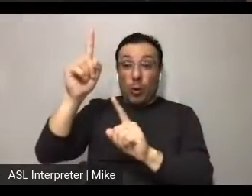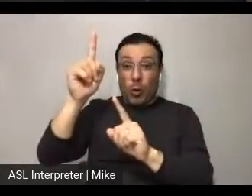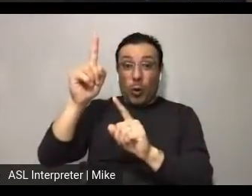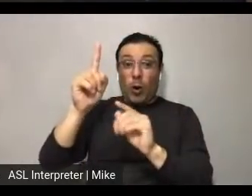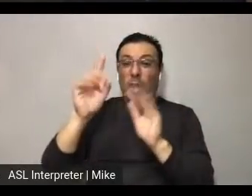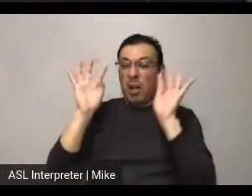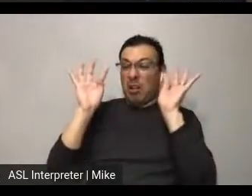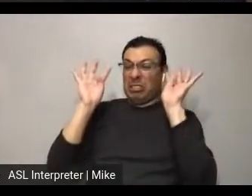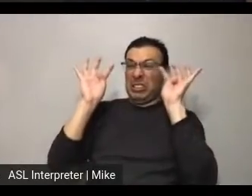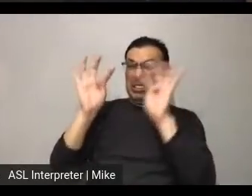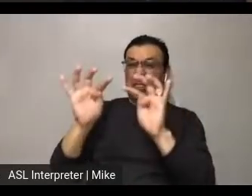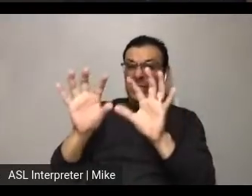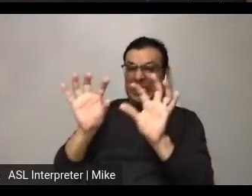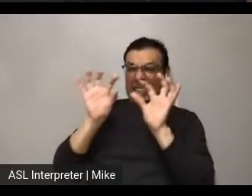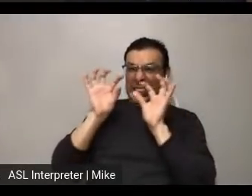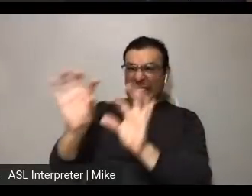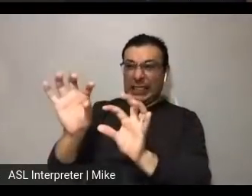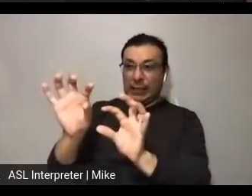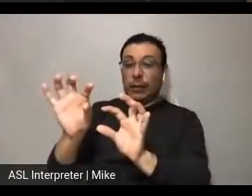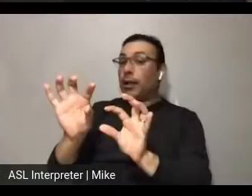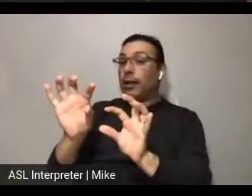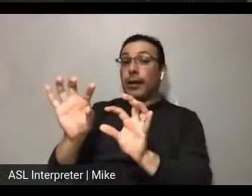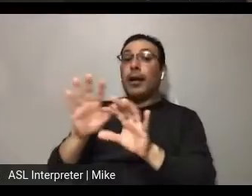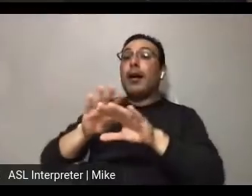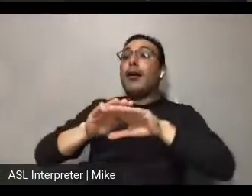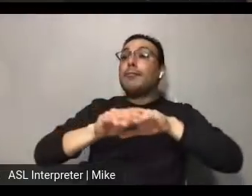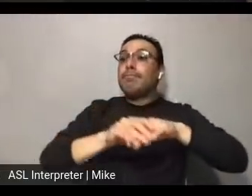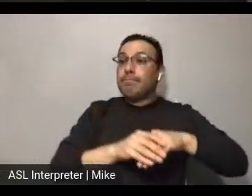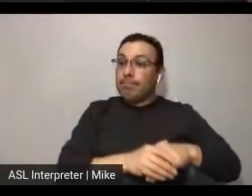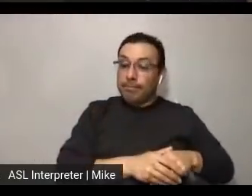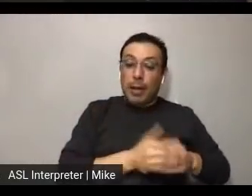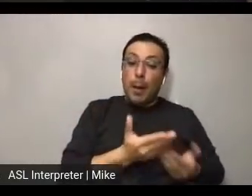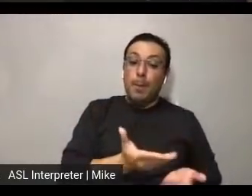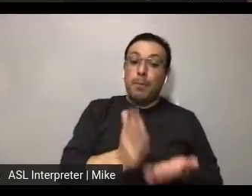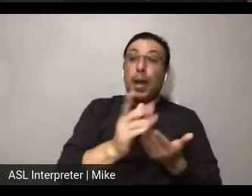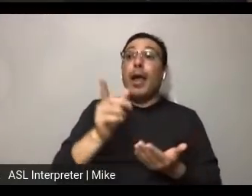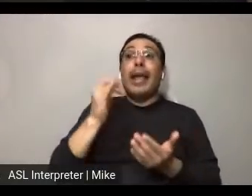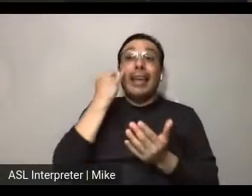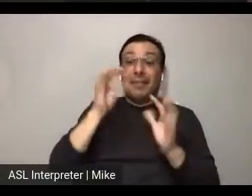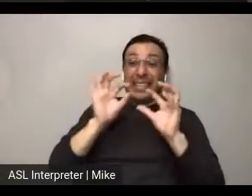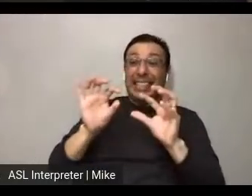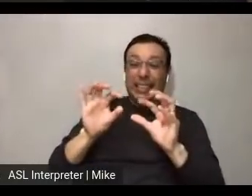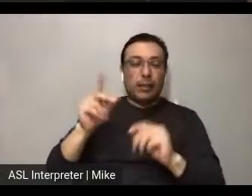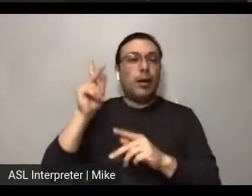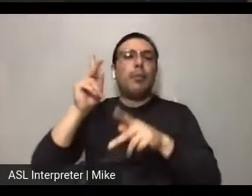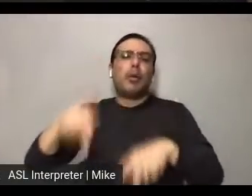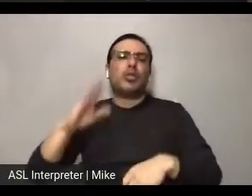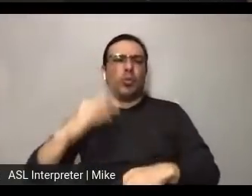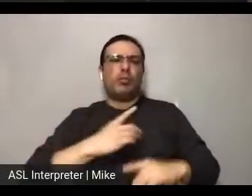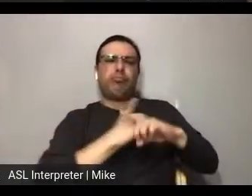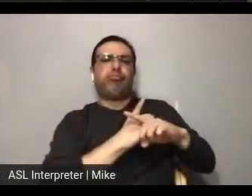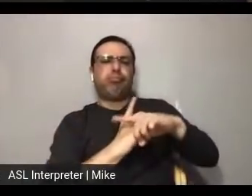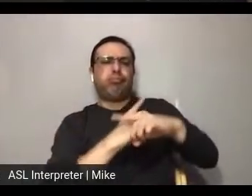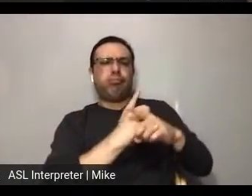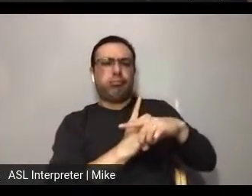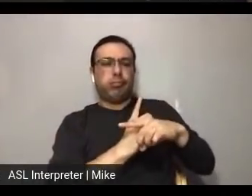you know, hopefully not take more of a defensive standpoint. So, that's been something. Calling in, instead of calling out,